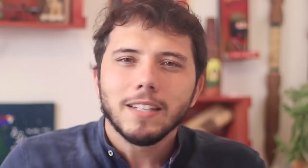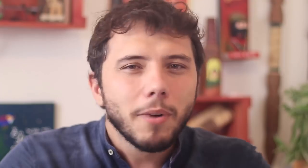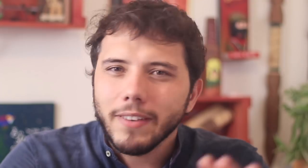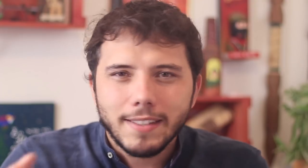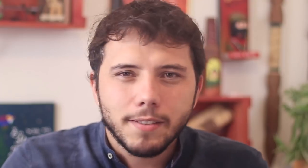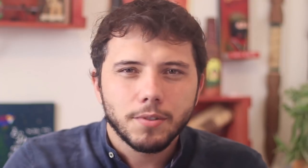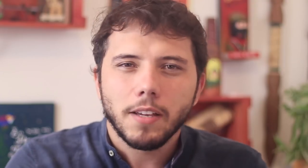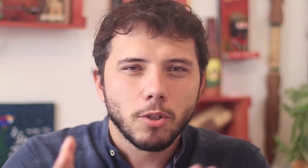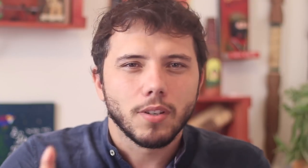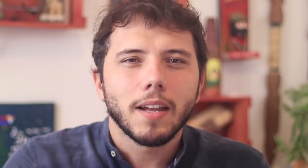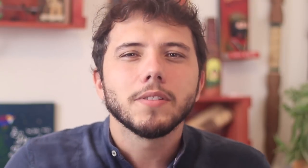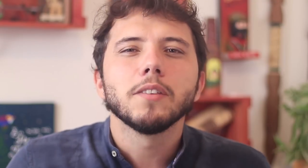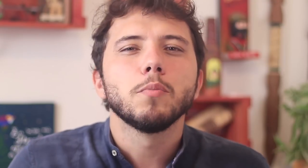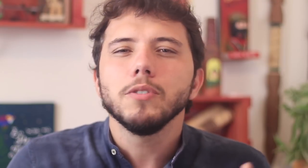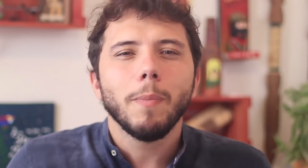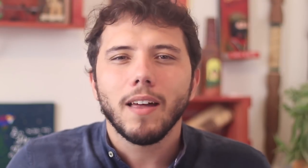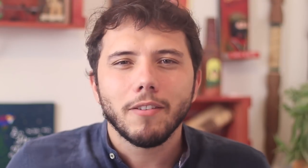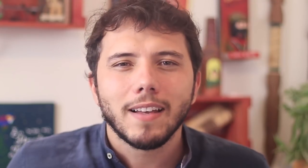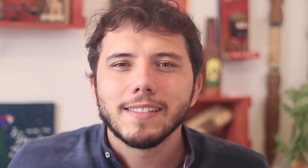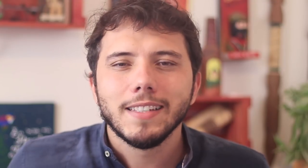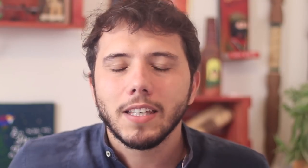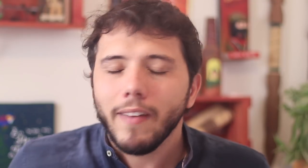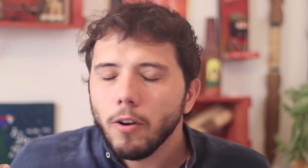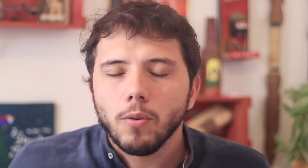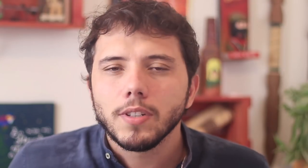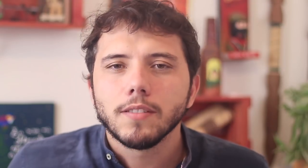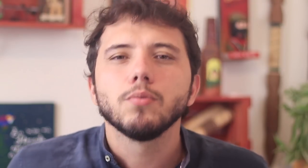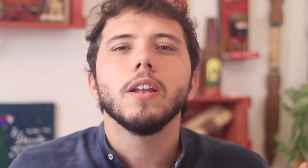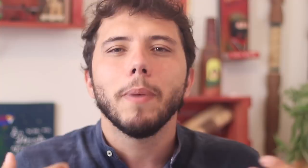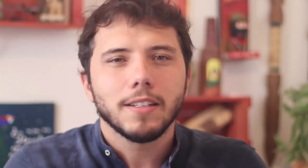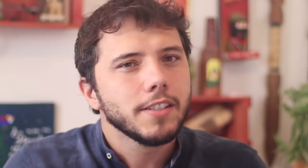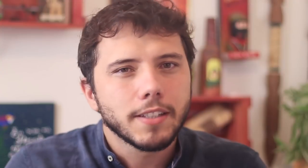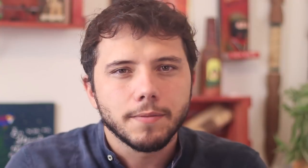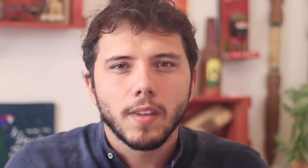Once again Jair Bolsonaro brings us a bunch of empty words that go against everything that he practices.